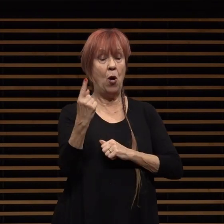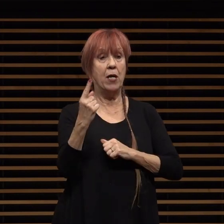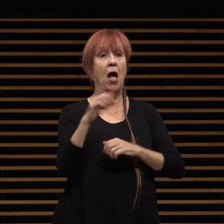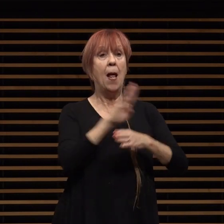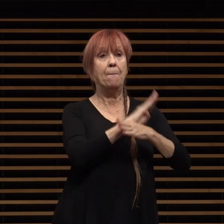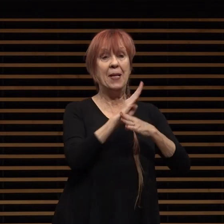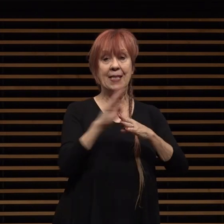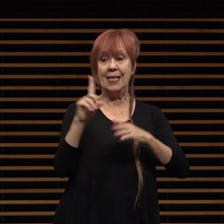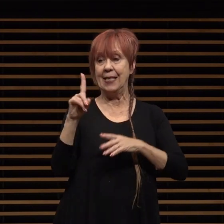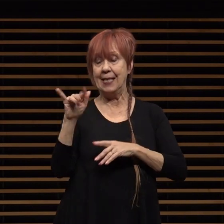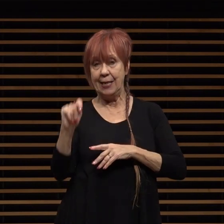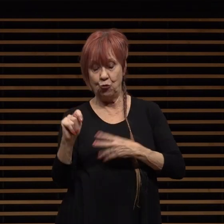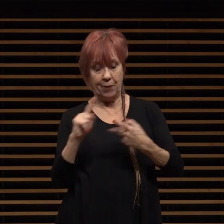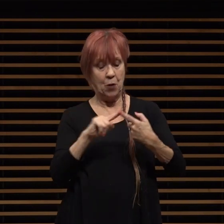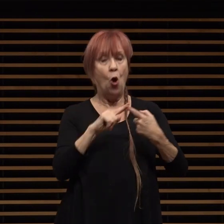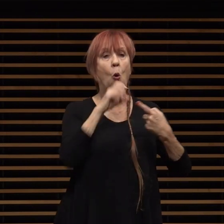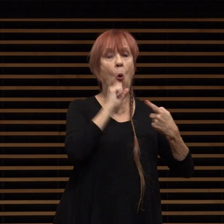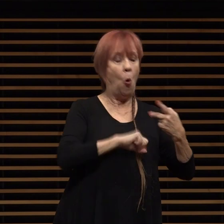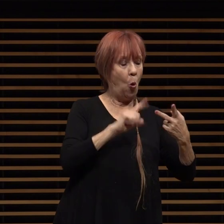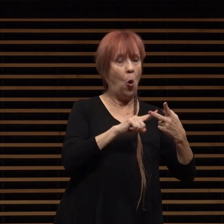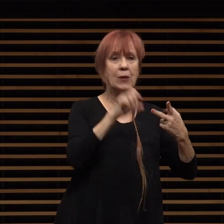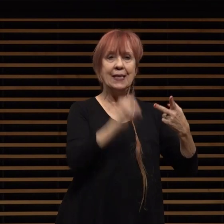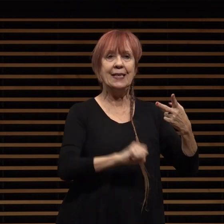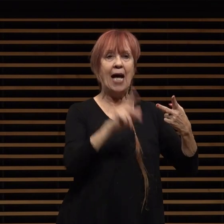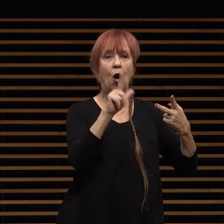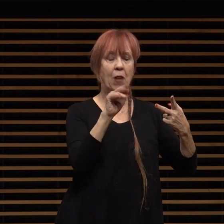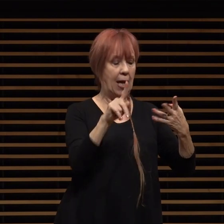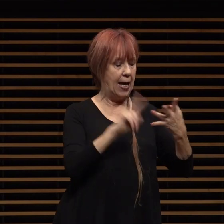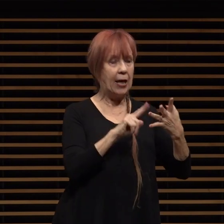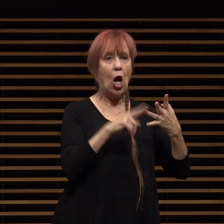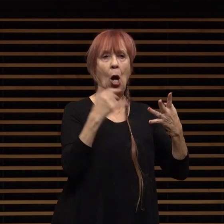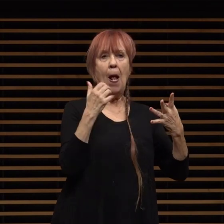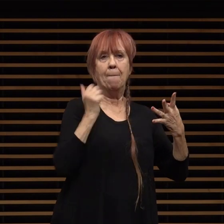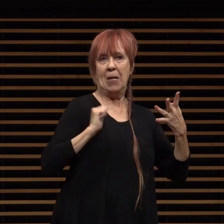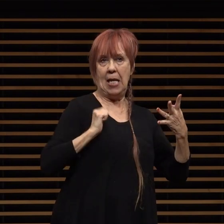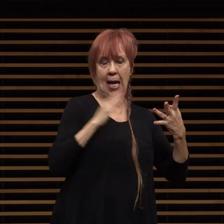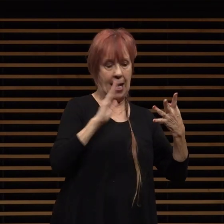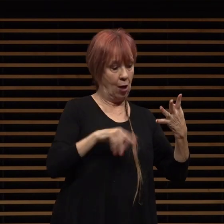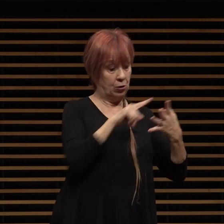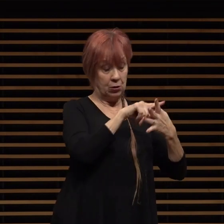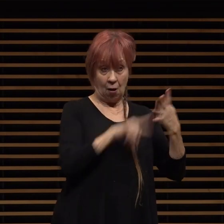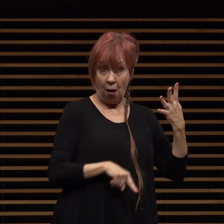old pasadena south lake the playhouse